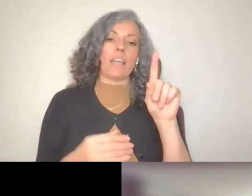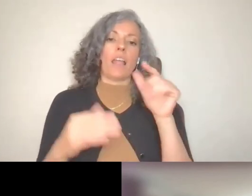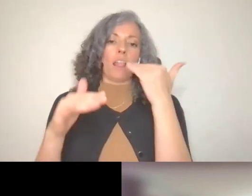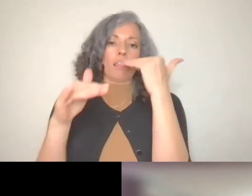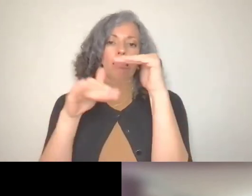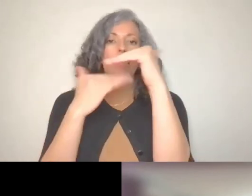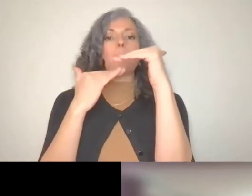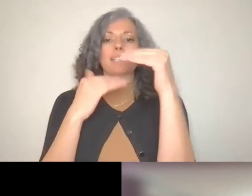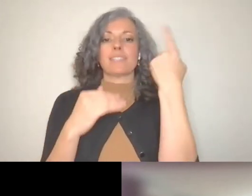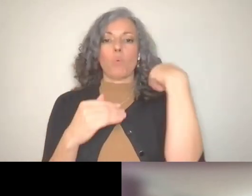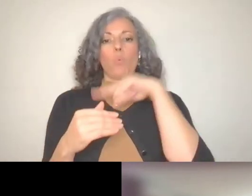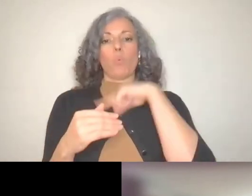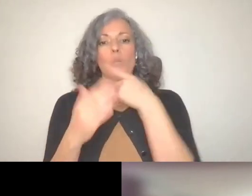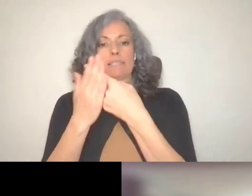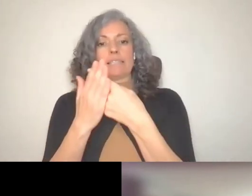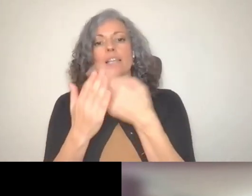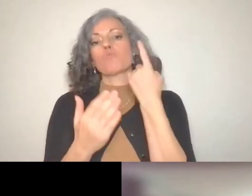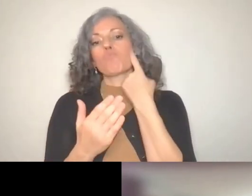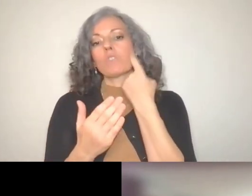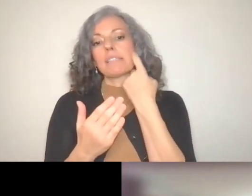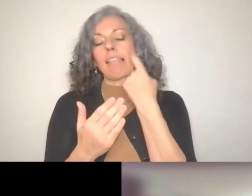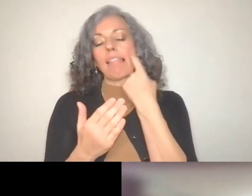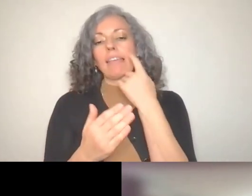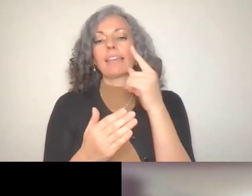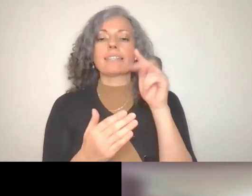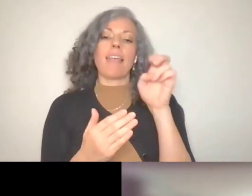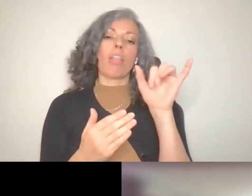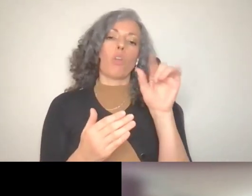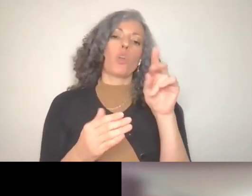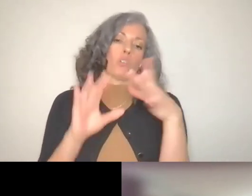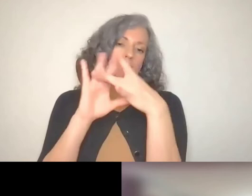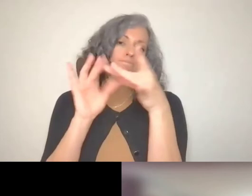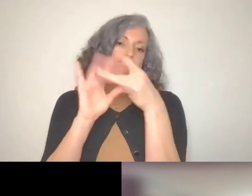Identify Taylor and others.